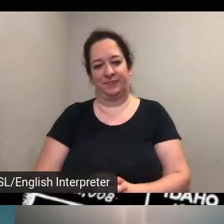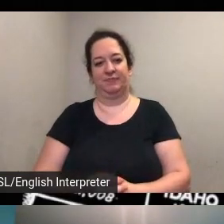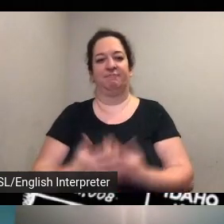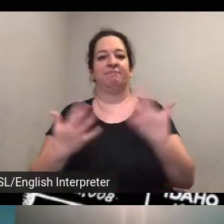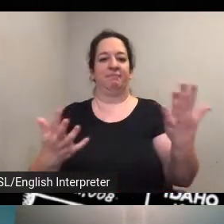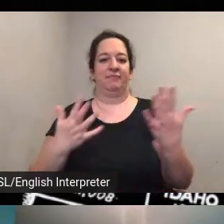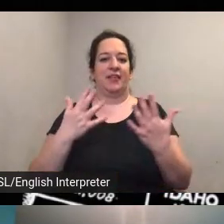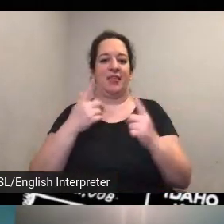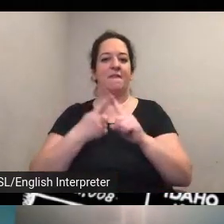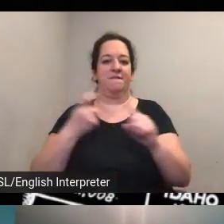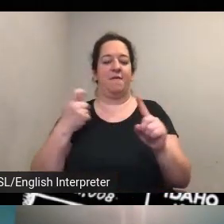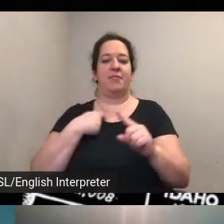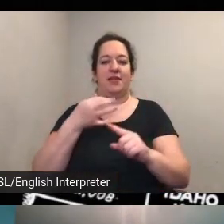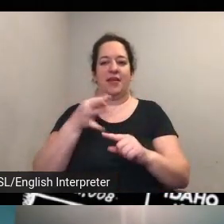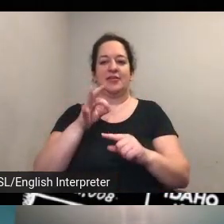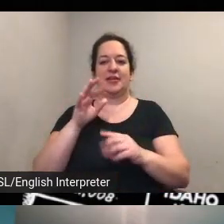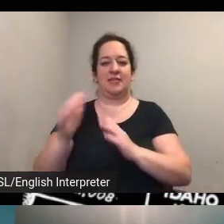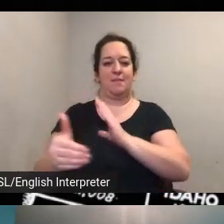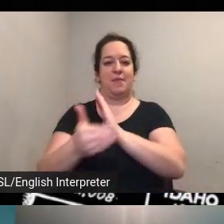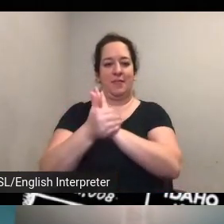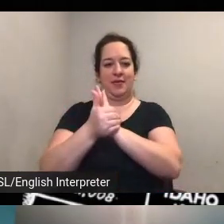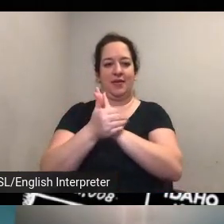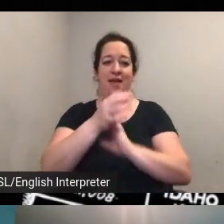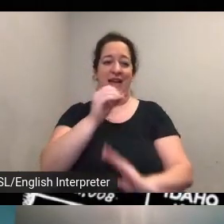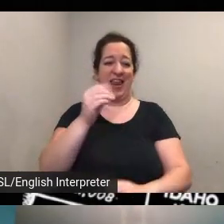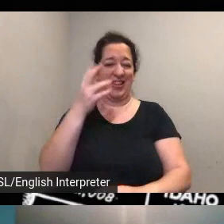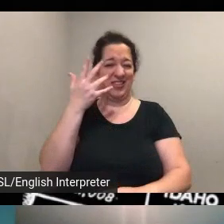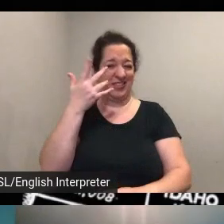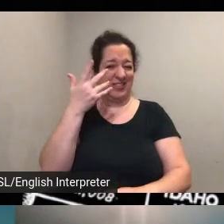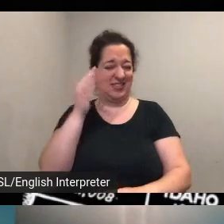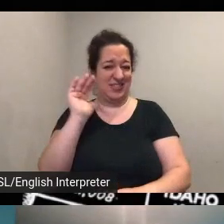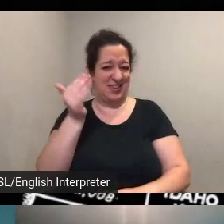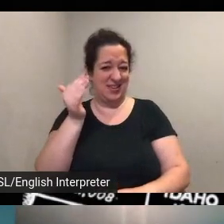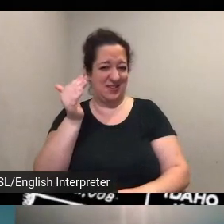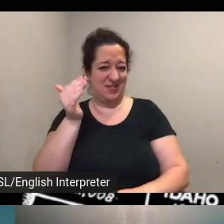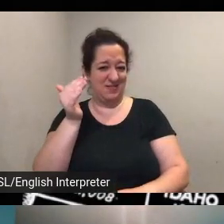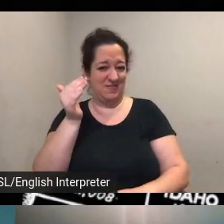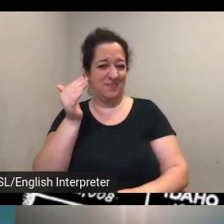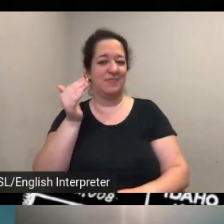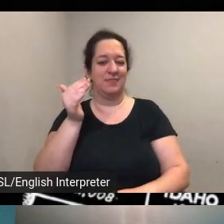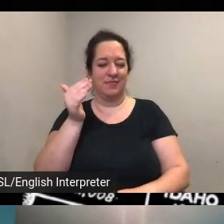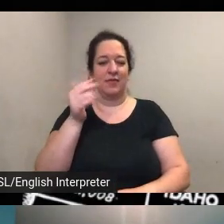and um groups like in puerto rico uh it would be another couple decades